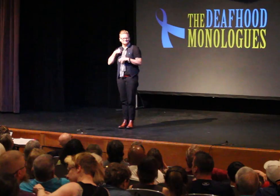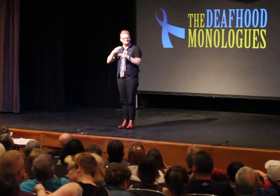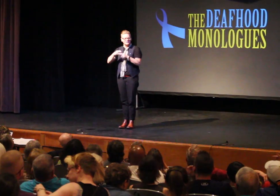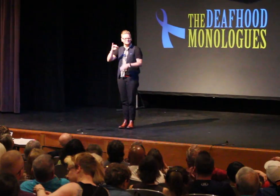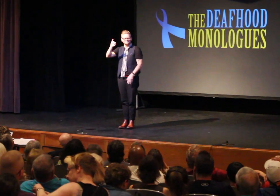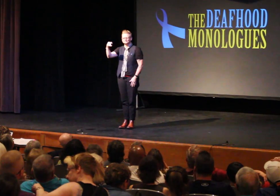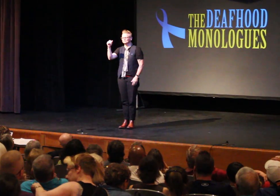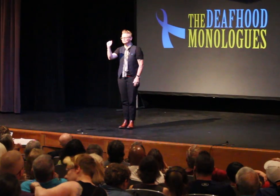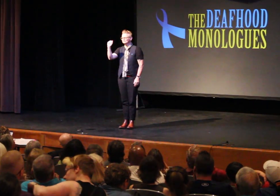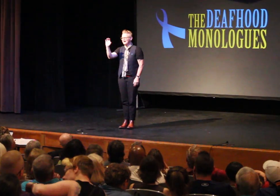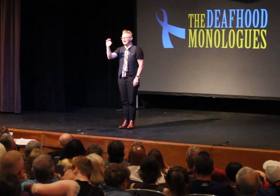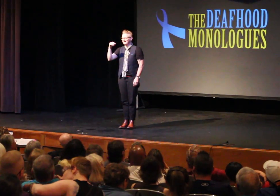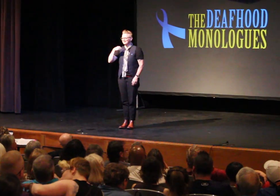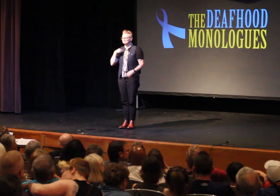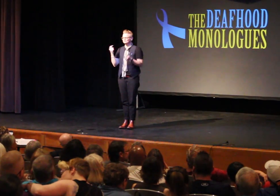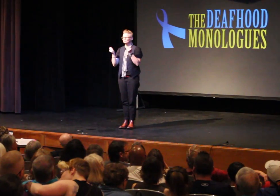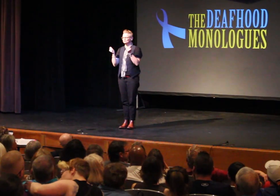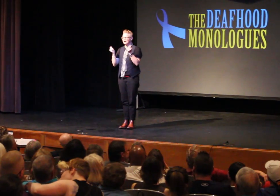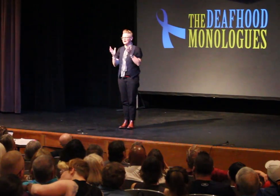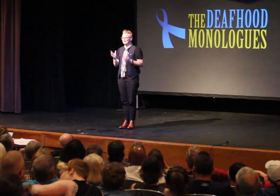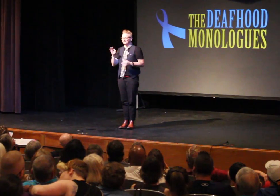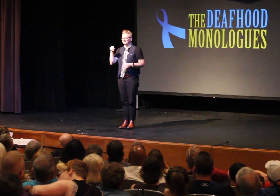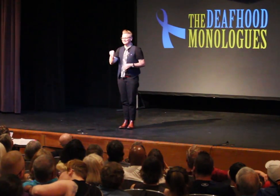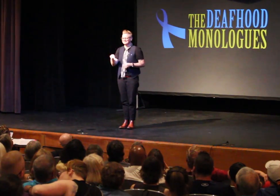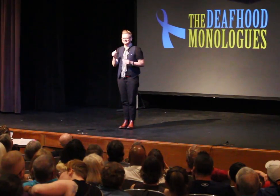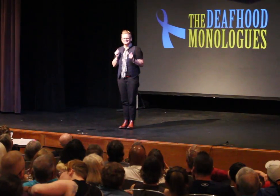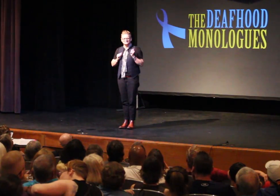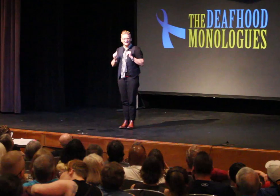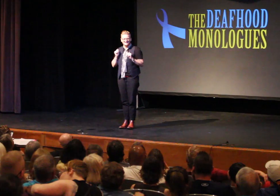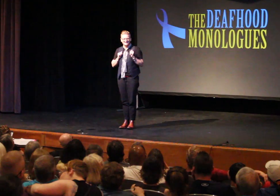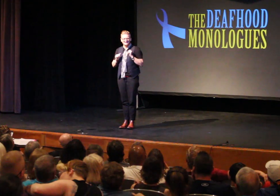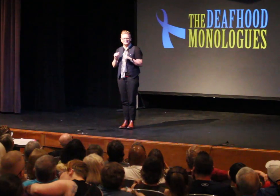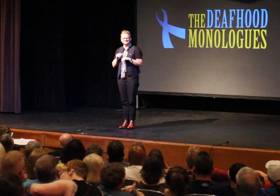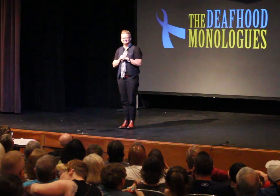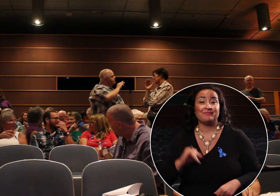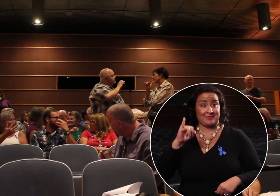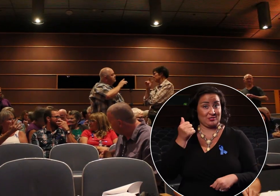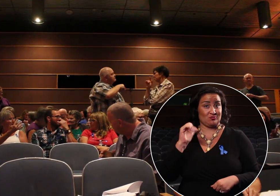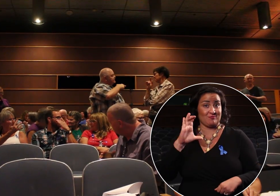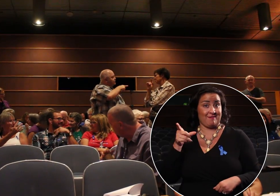Show: "My name is JAC and I’m the director of this production."